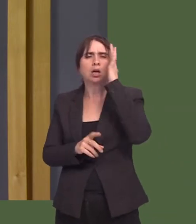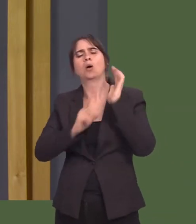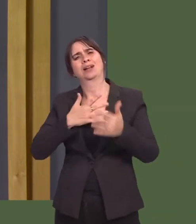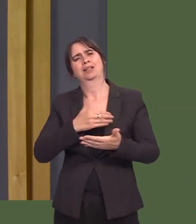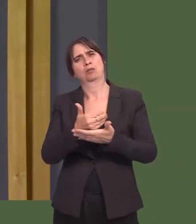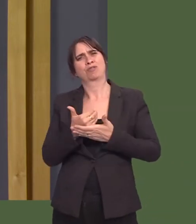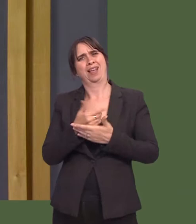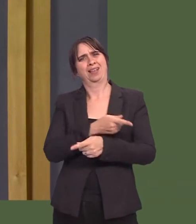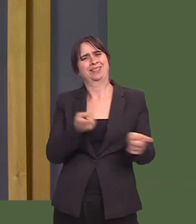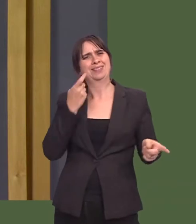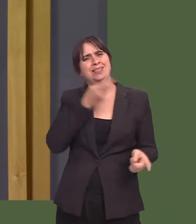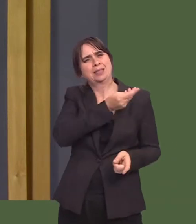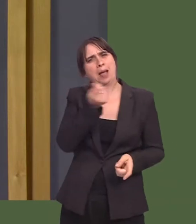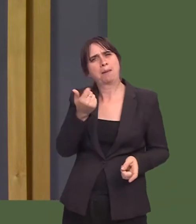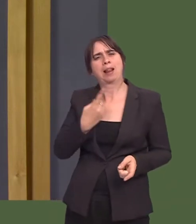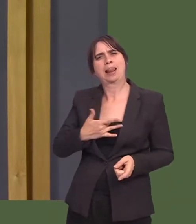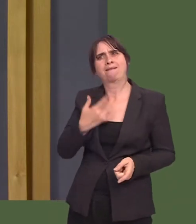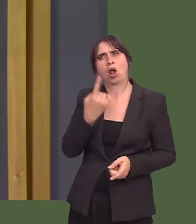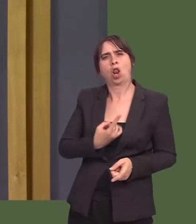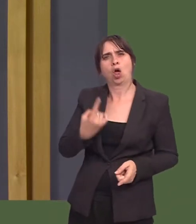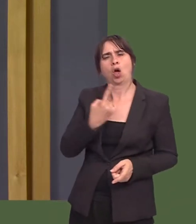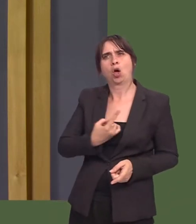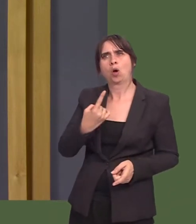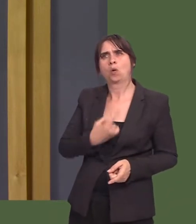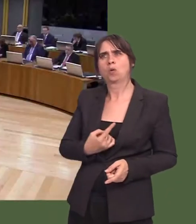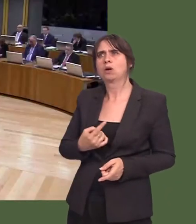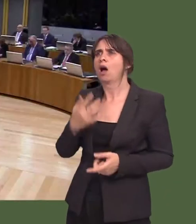those living alone from what are often bogus callers and cowboy contractors?